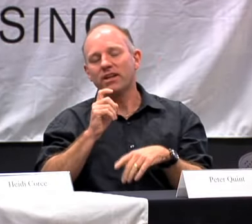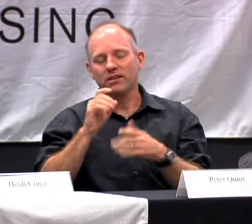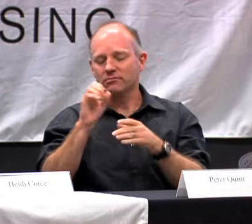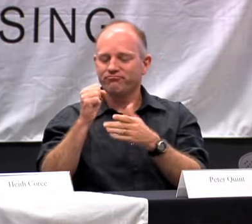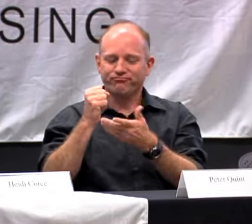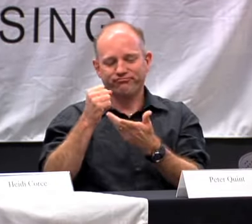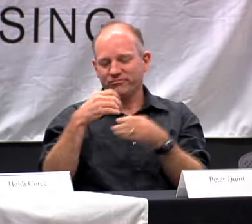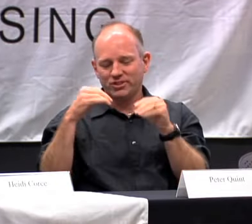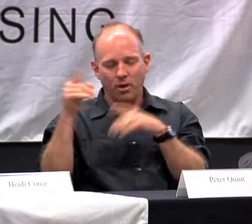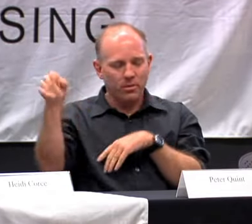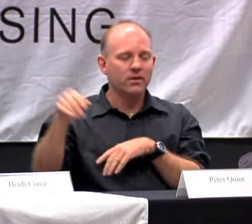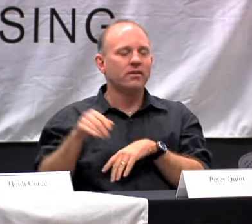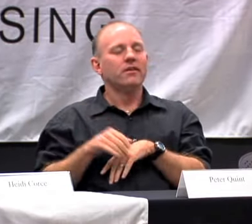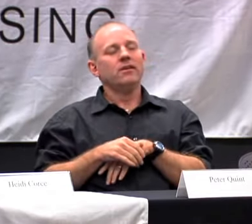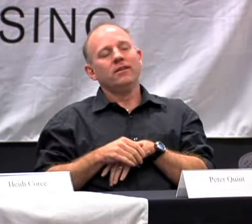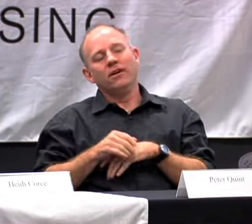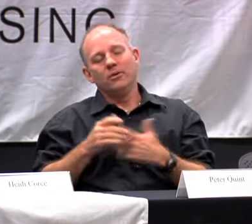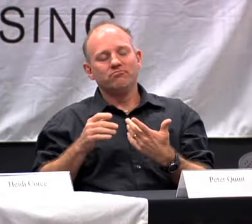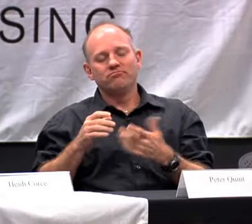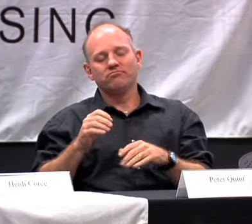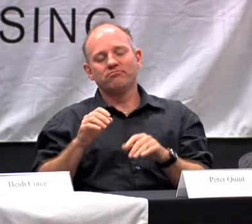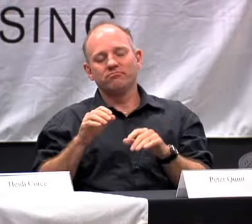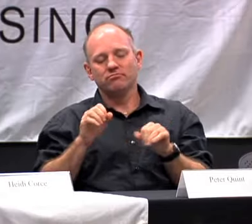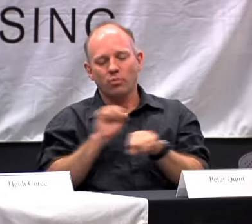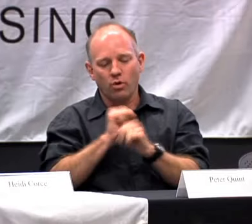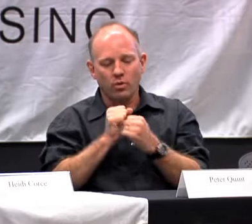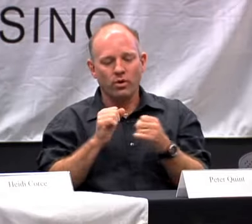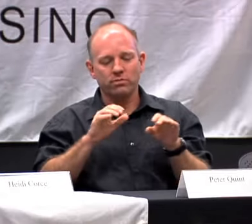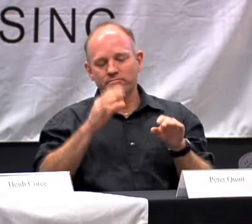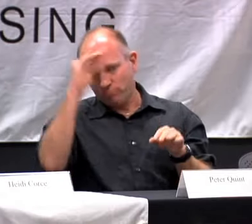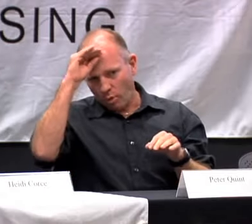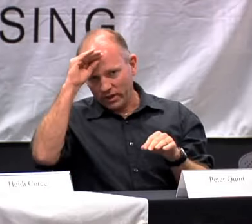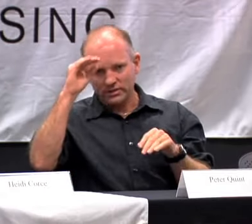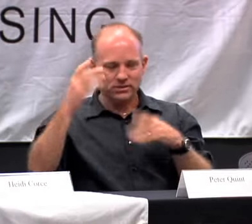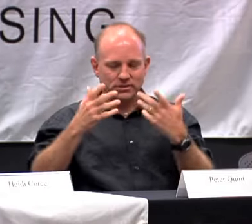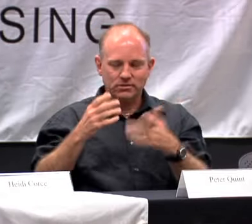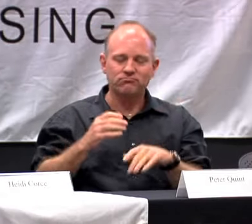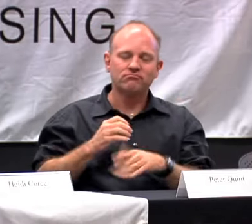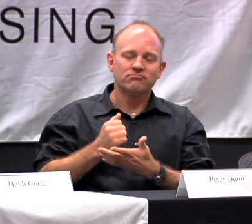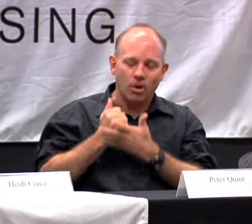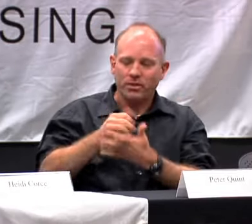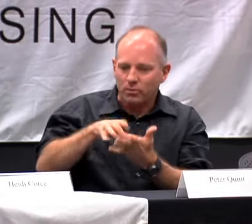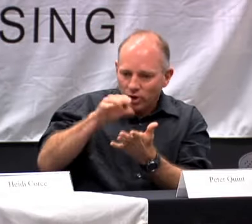AND I WAS WORKING WITH BOYS, HELPING THEM LEARN HOW